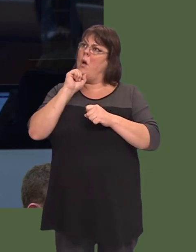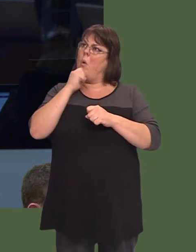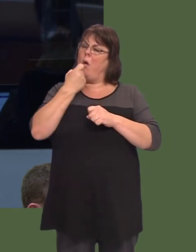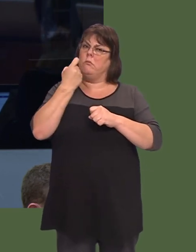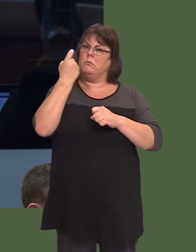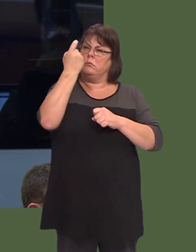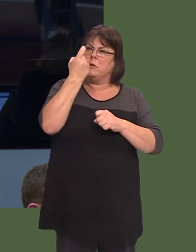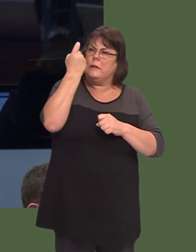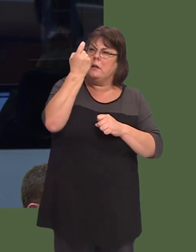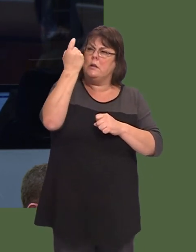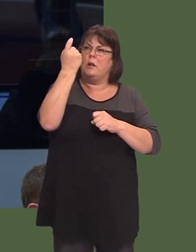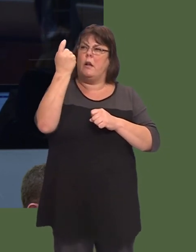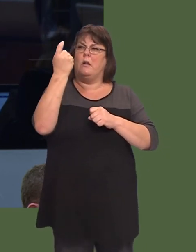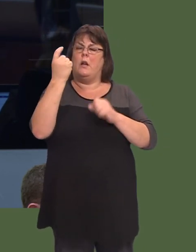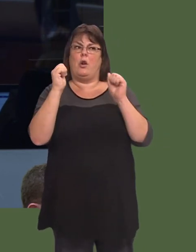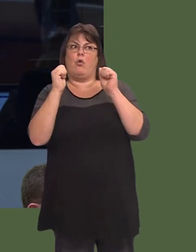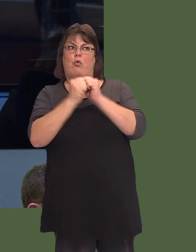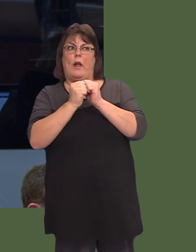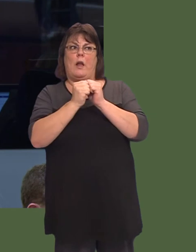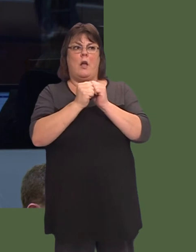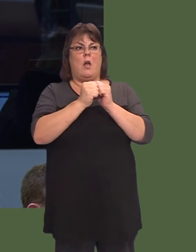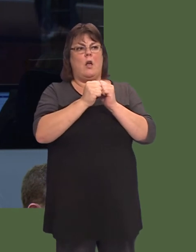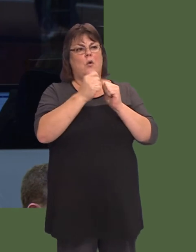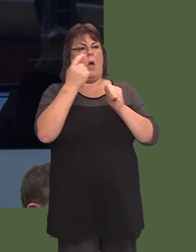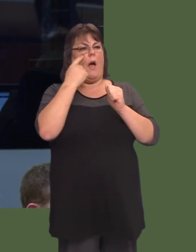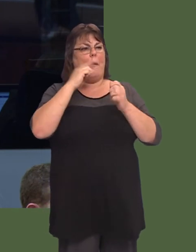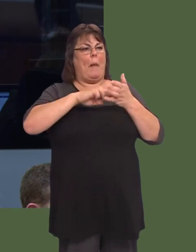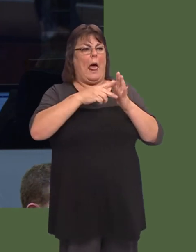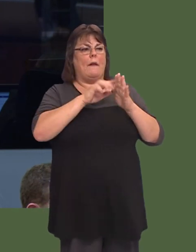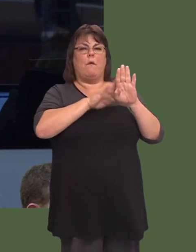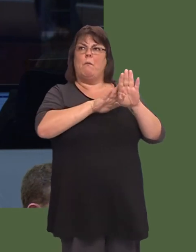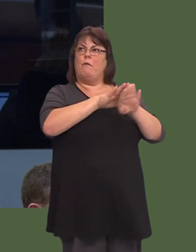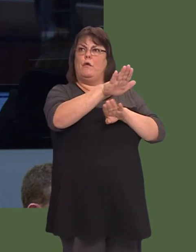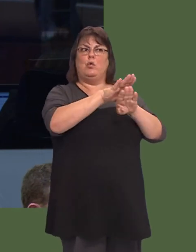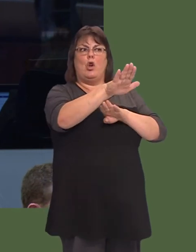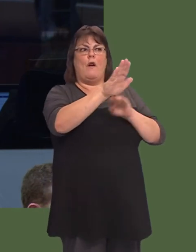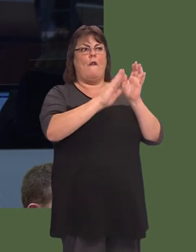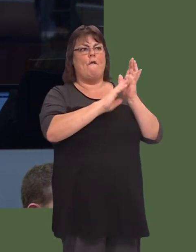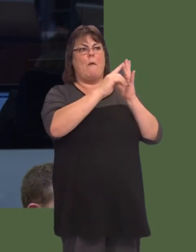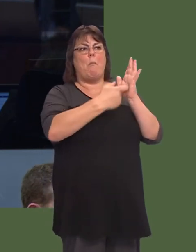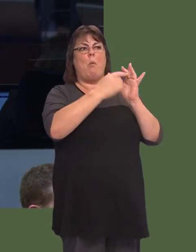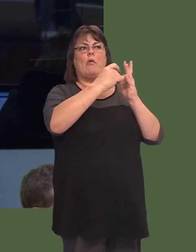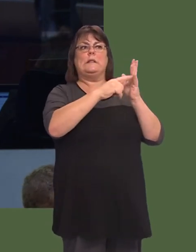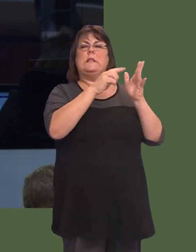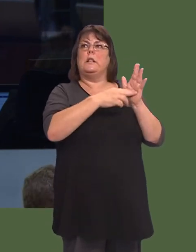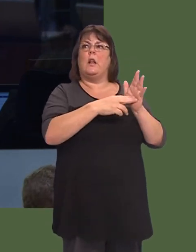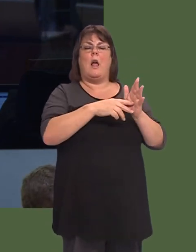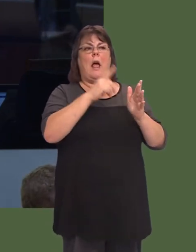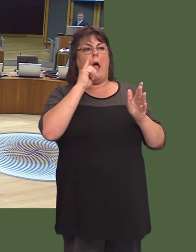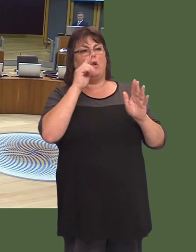Carwyn Jones: Mae Treforys yn hollbwysig ynglyn ‚ gwasanaethau iechyd fel ysbyty mawr sydd yn gwasanaethau sut gymaint o bobl.